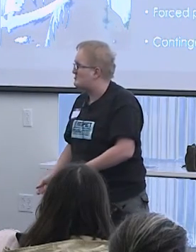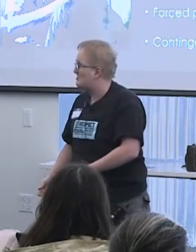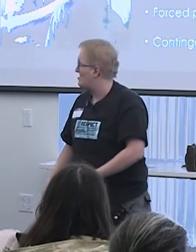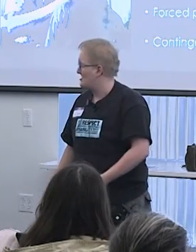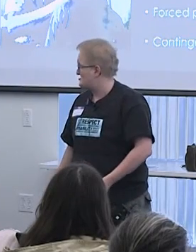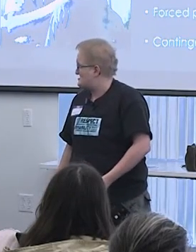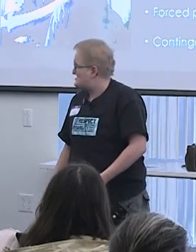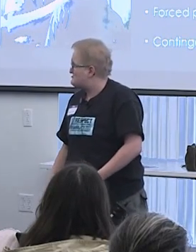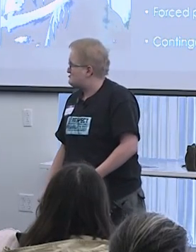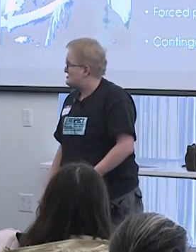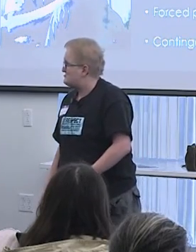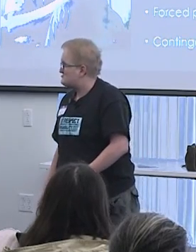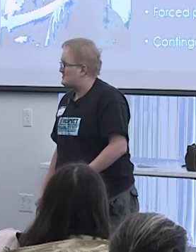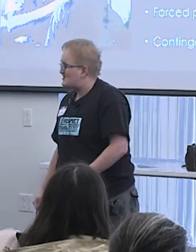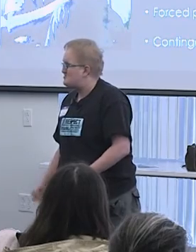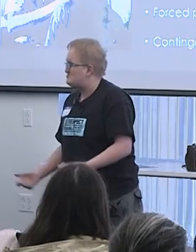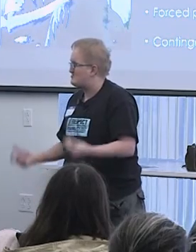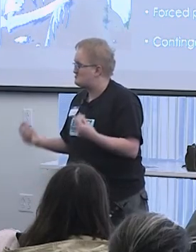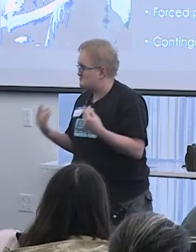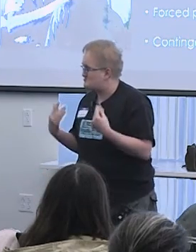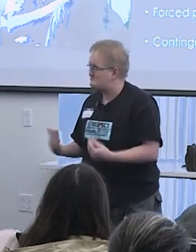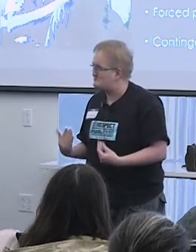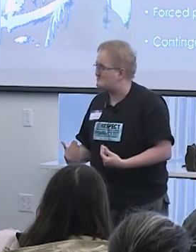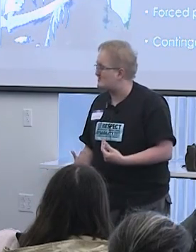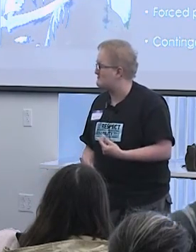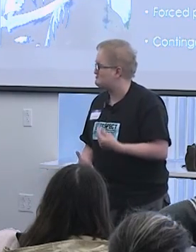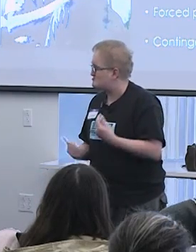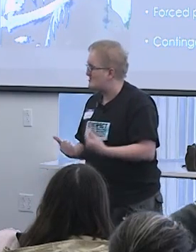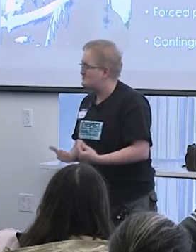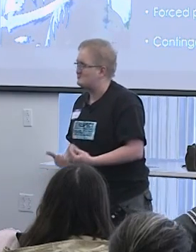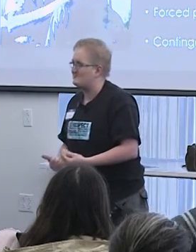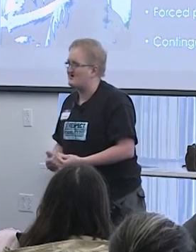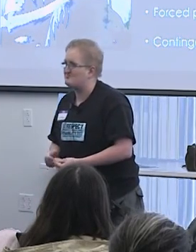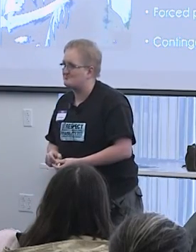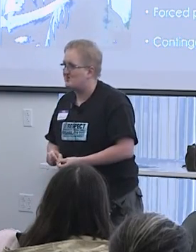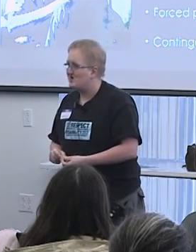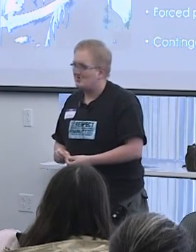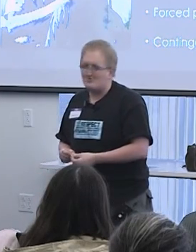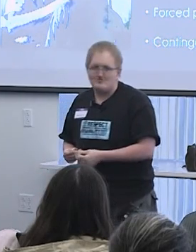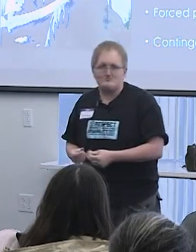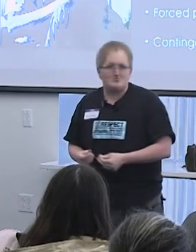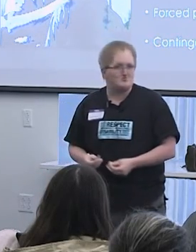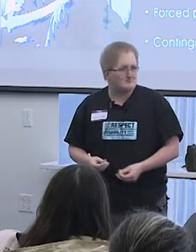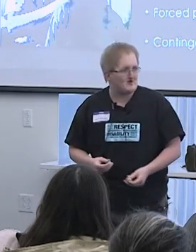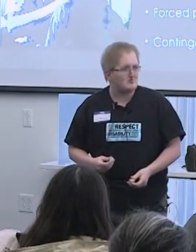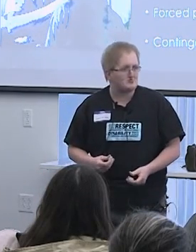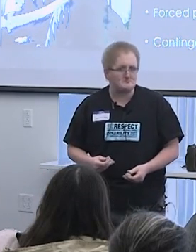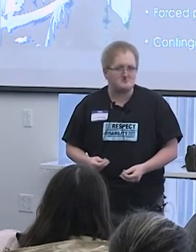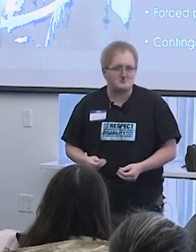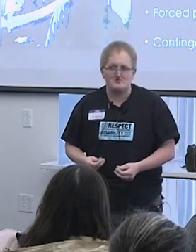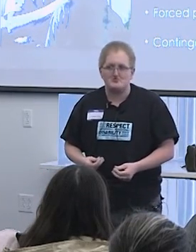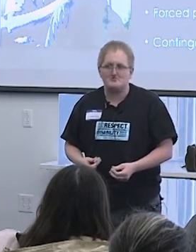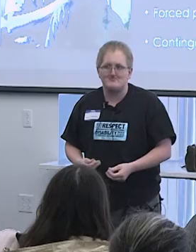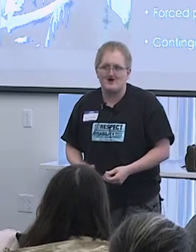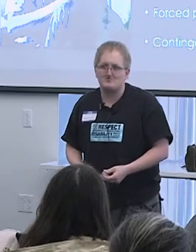to even things like kids who are trauma survivors or people who's parents have just recently passed away